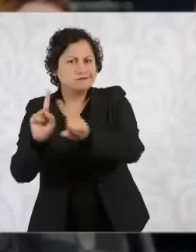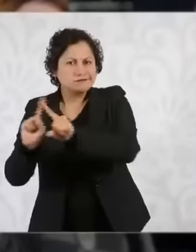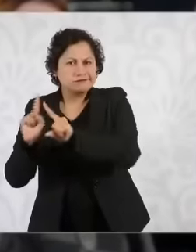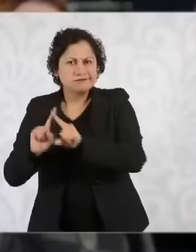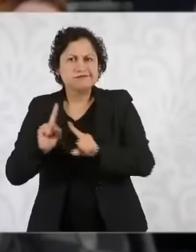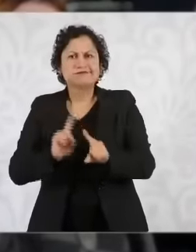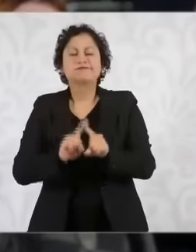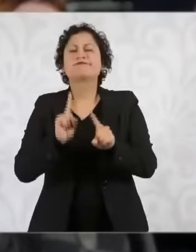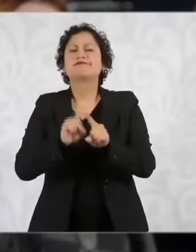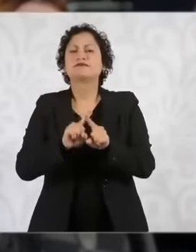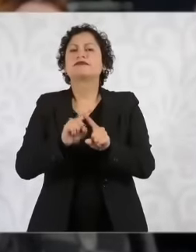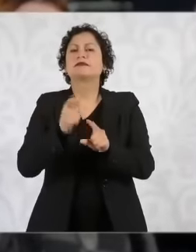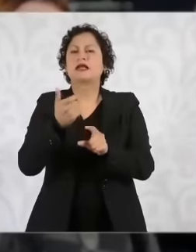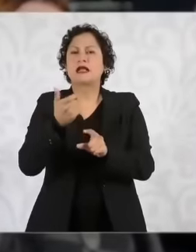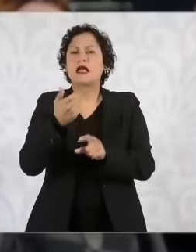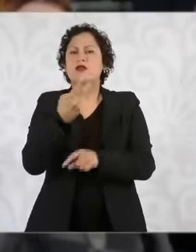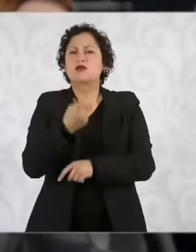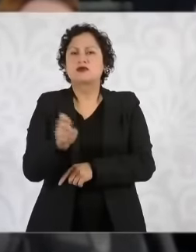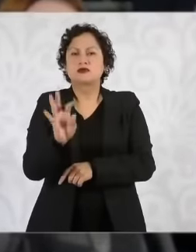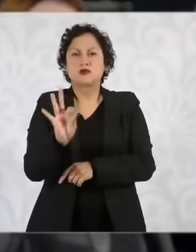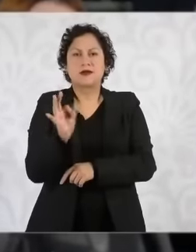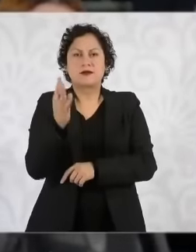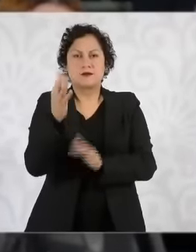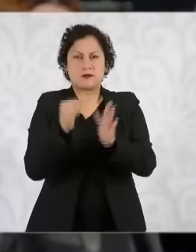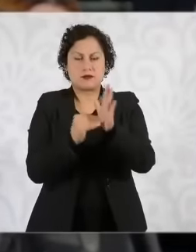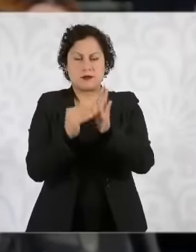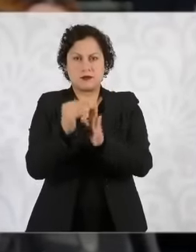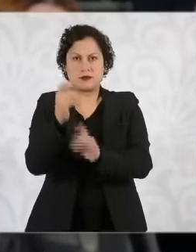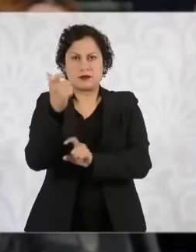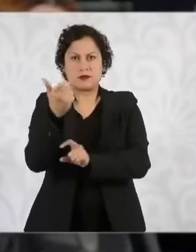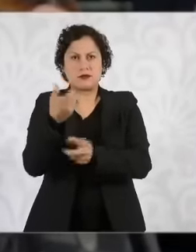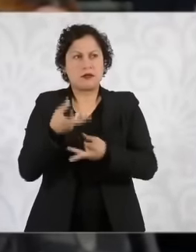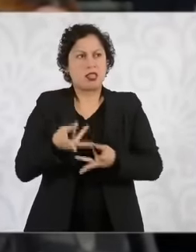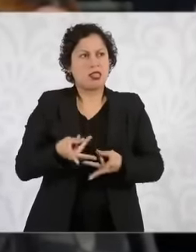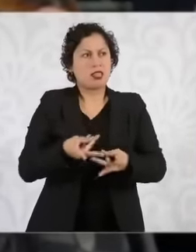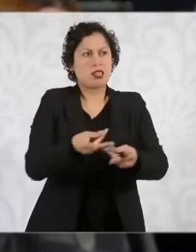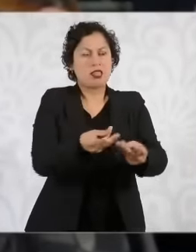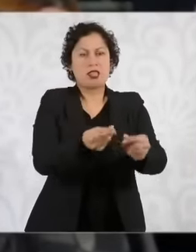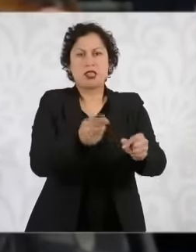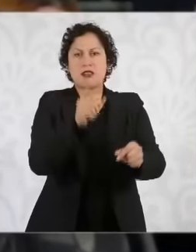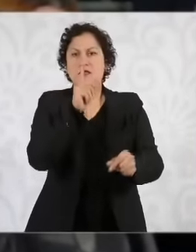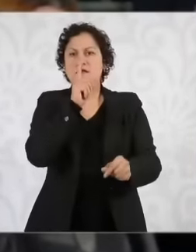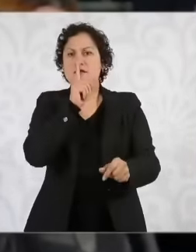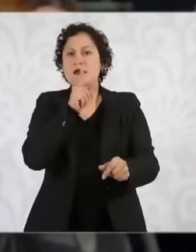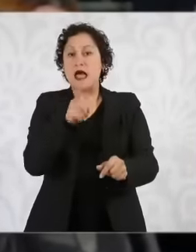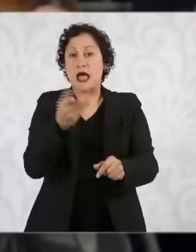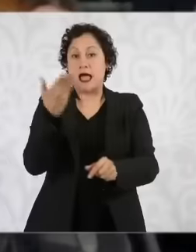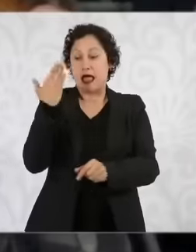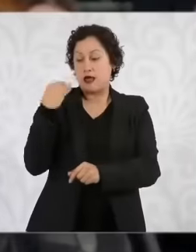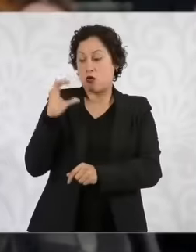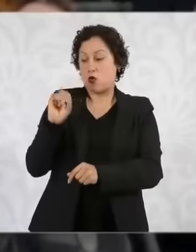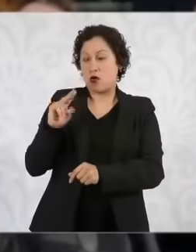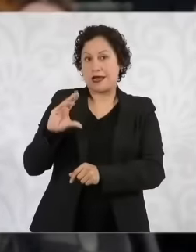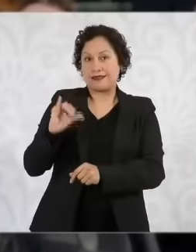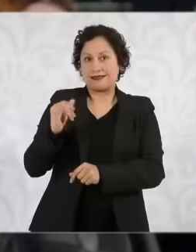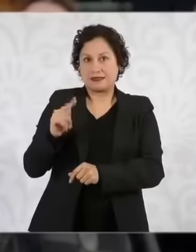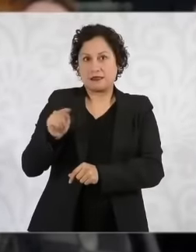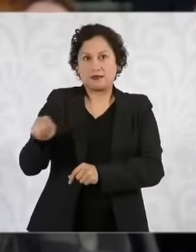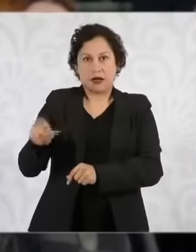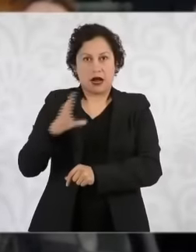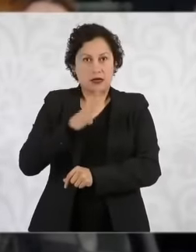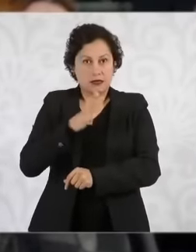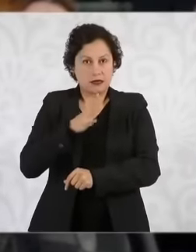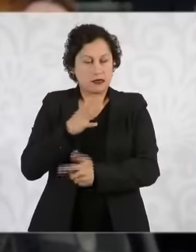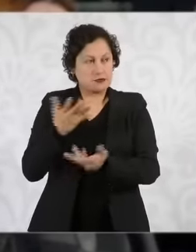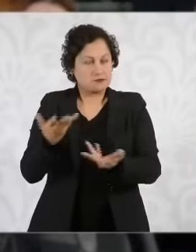diversion of 244 million pesos belonging to the then with acit This magistrate also ordered